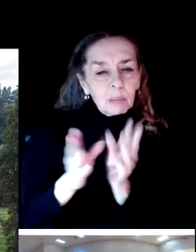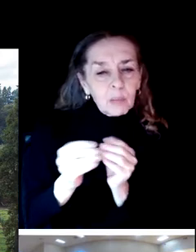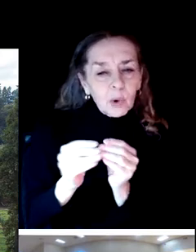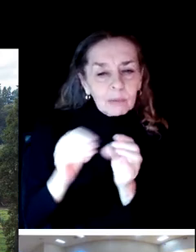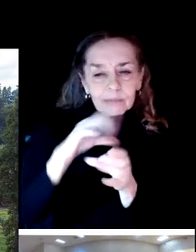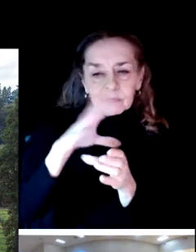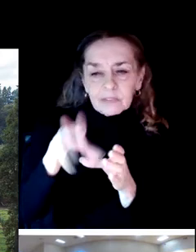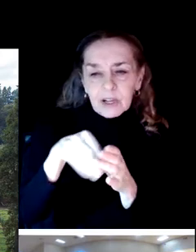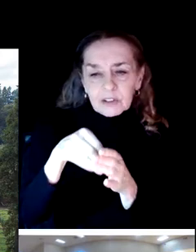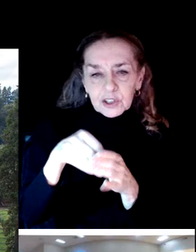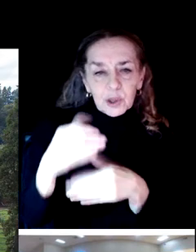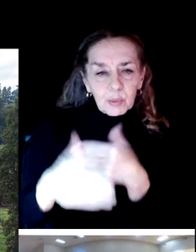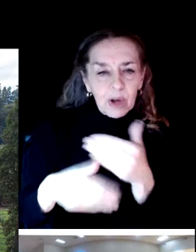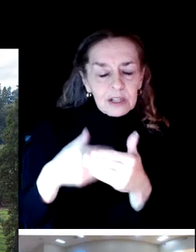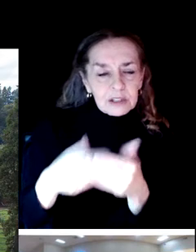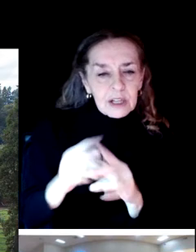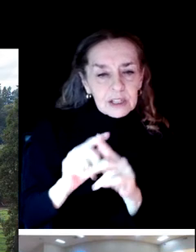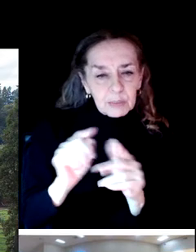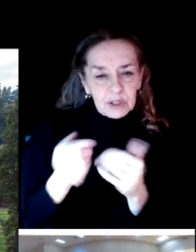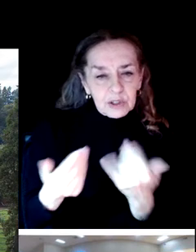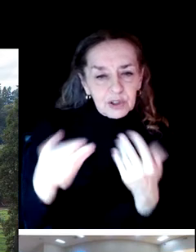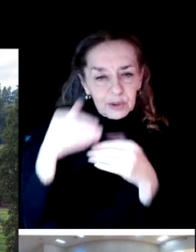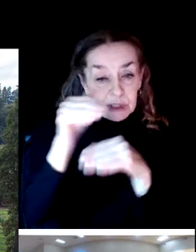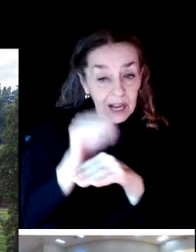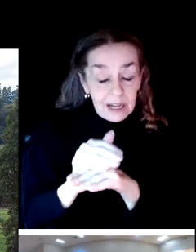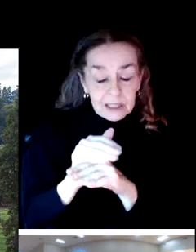But tonight, is really going to be a great part of that process.